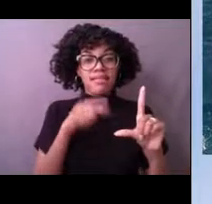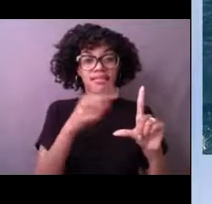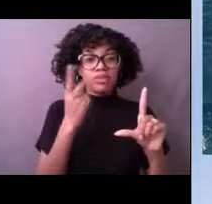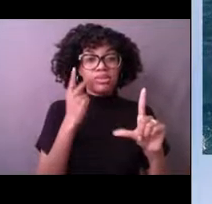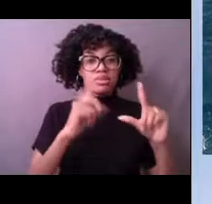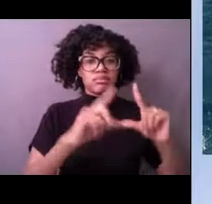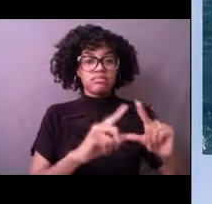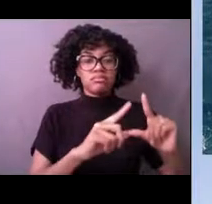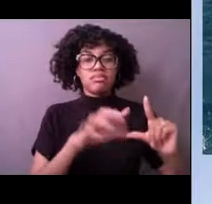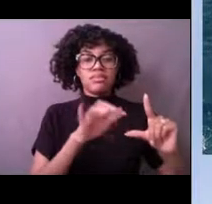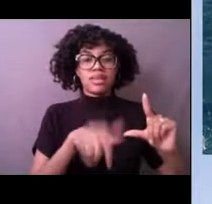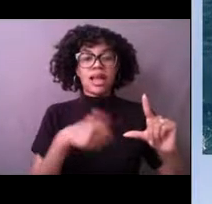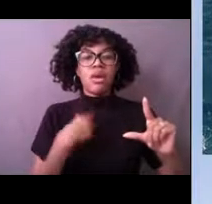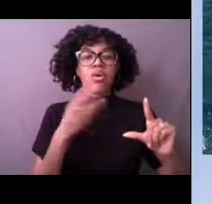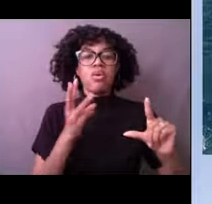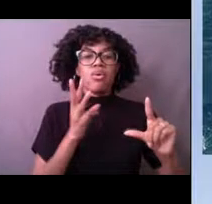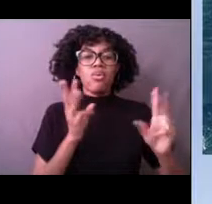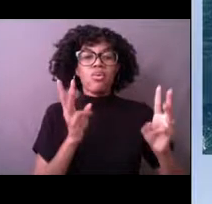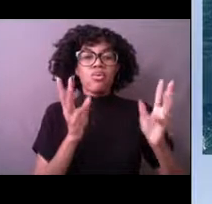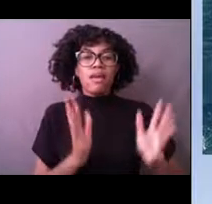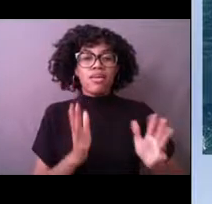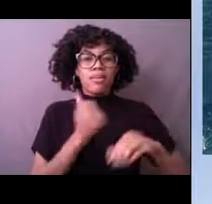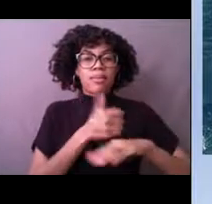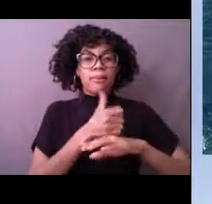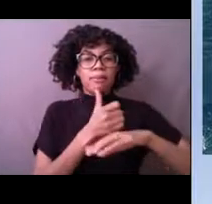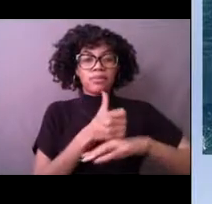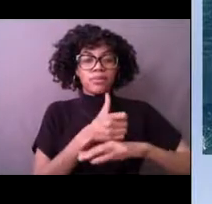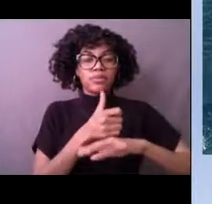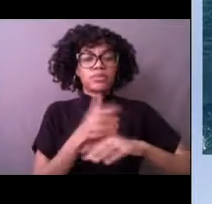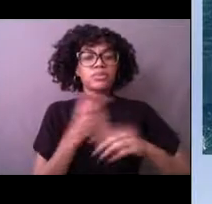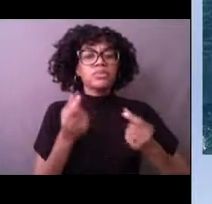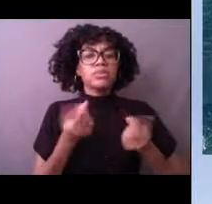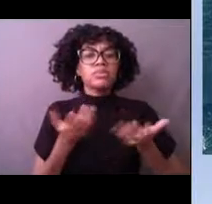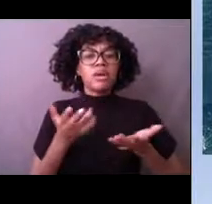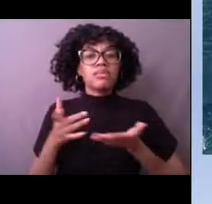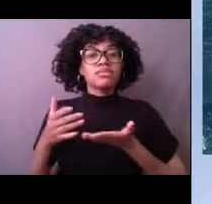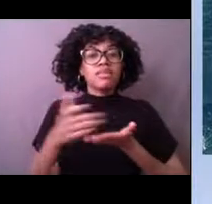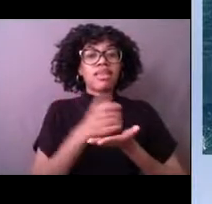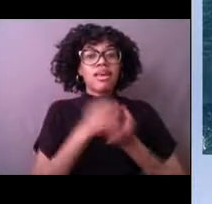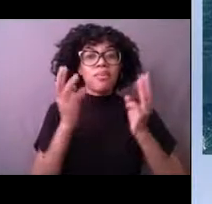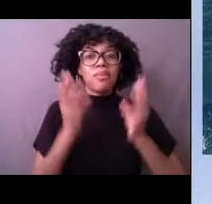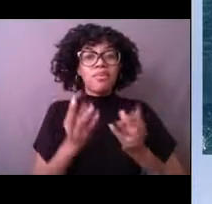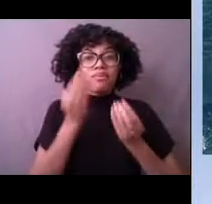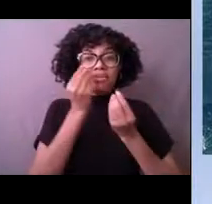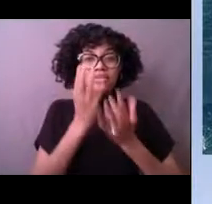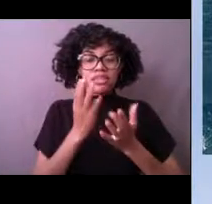And it collects observations from out in the ocean, and if you combine those observations and you add them